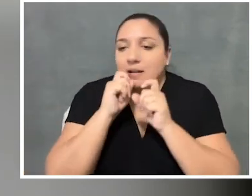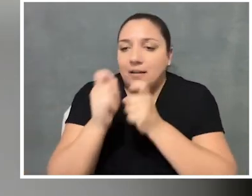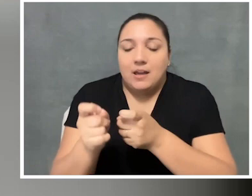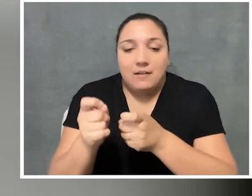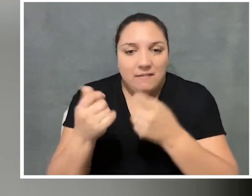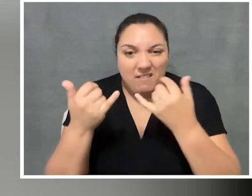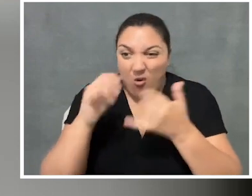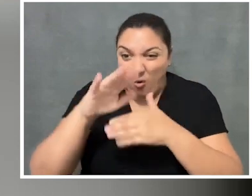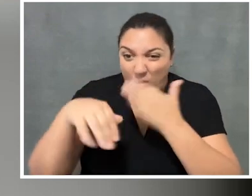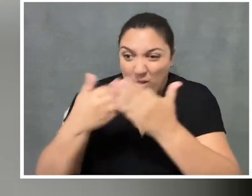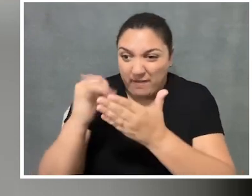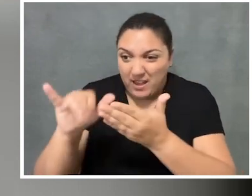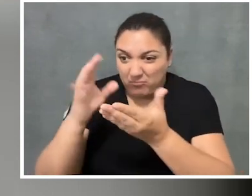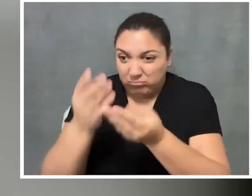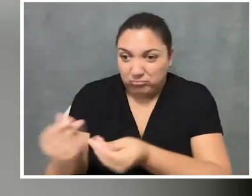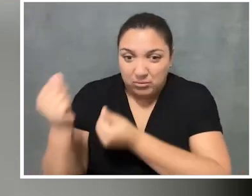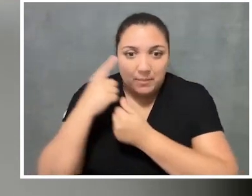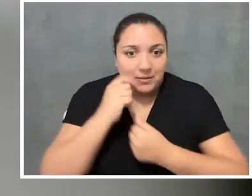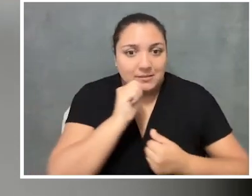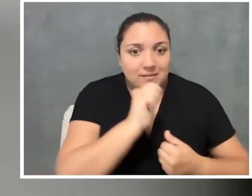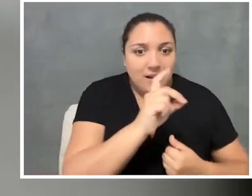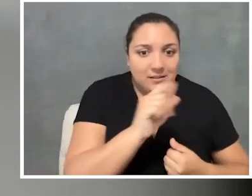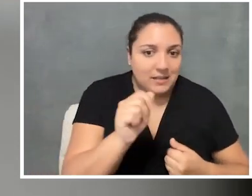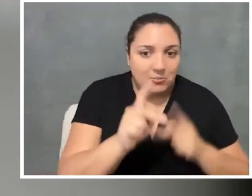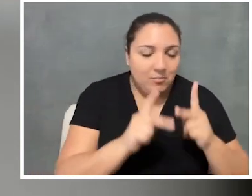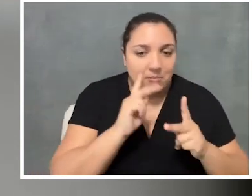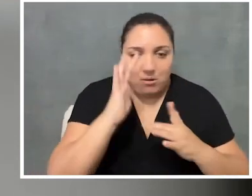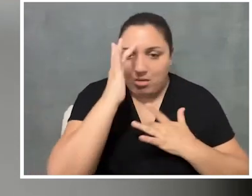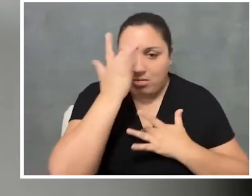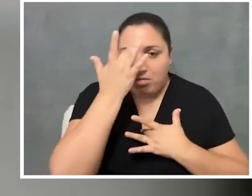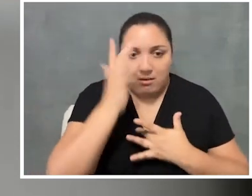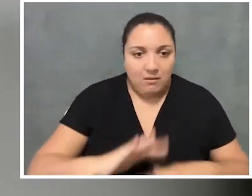and how quickly all of that disappeared when non-disabled people got tired of it.